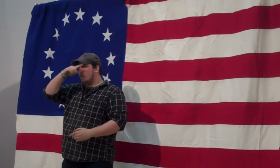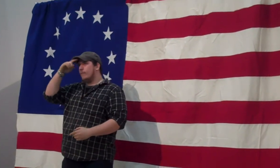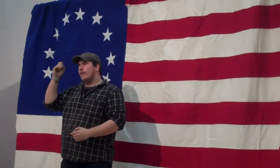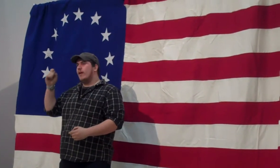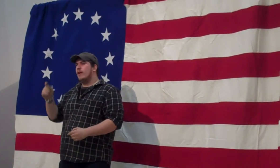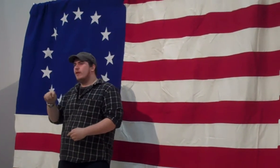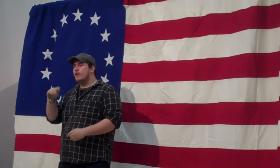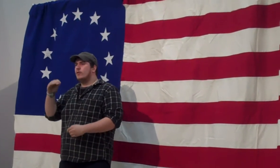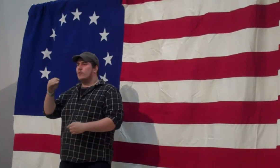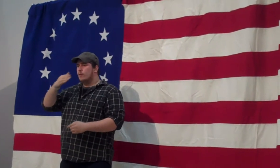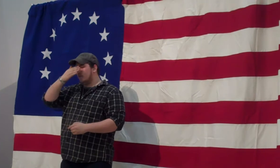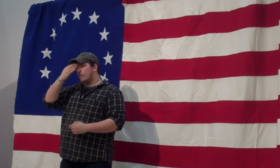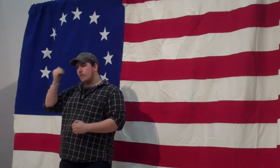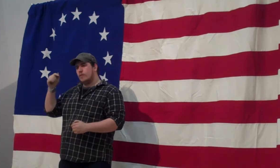Paint compared to black.